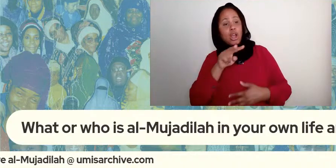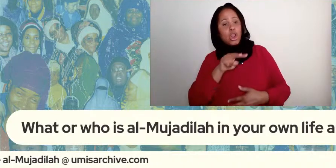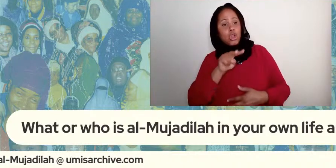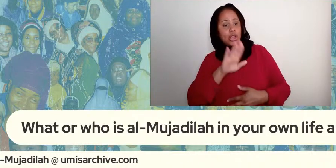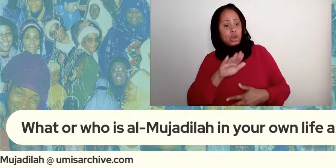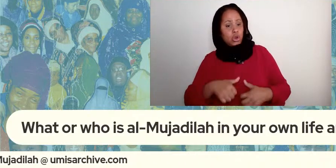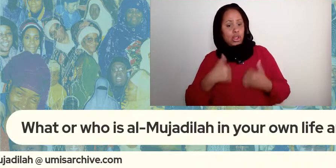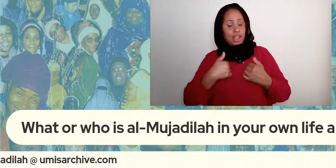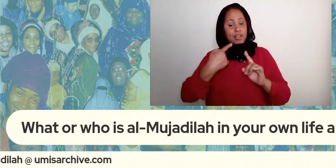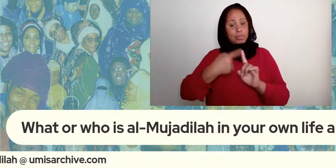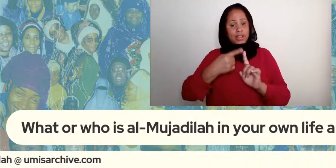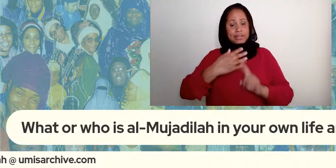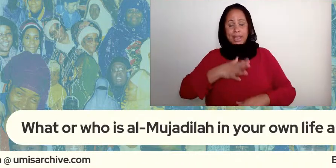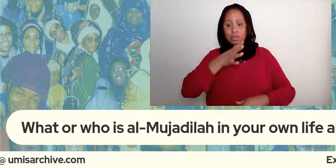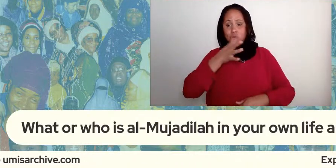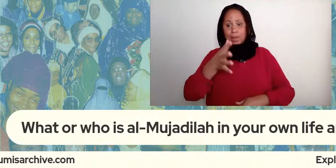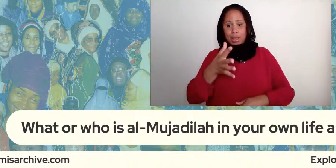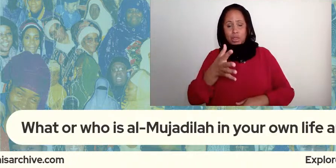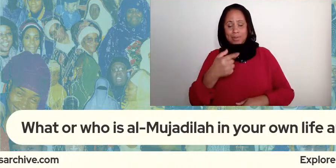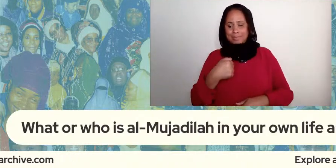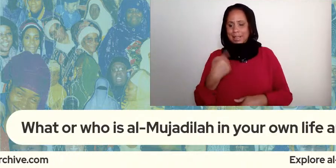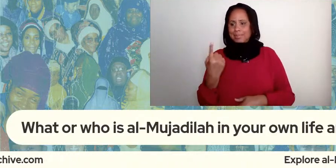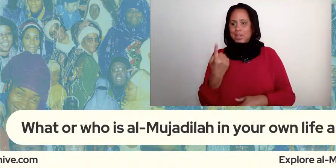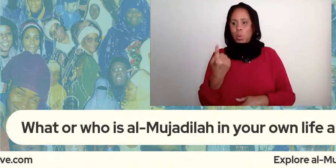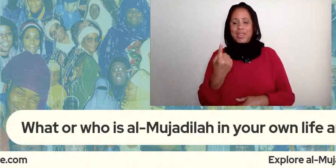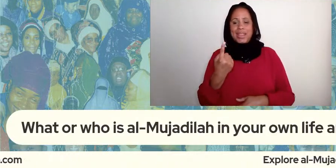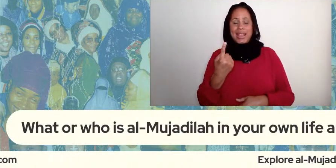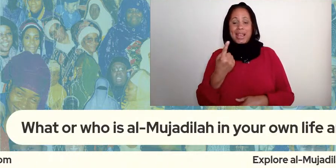i'm the only muslim in my family so these are not muslim women and i think it's important